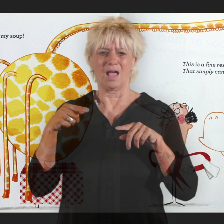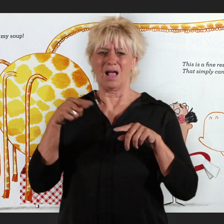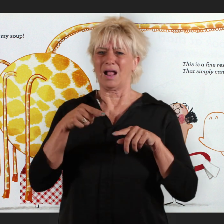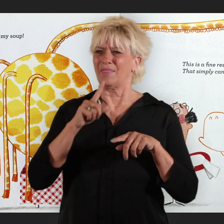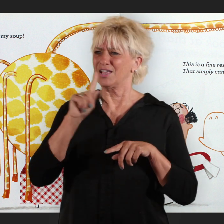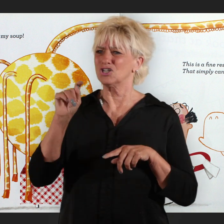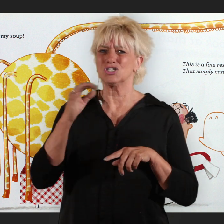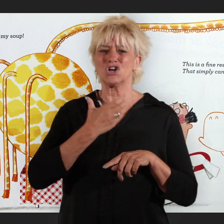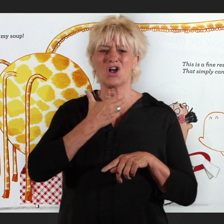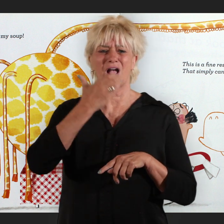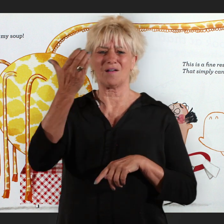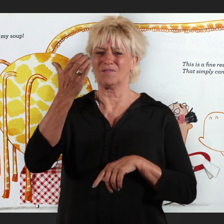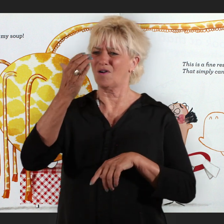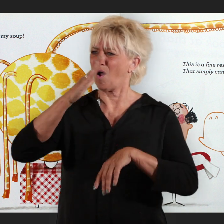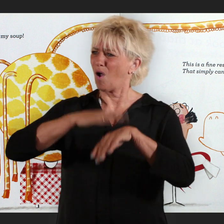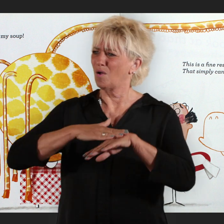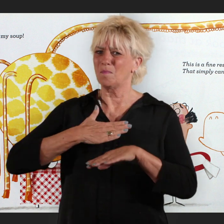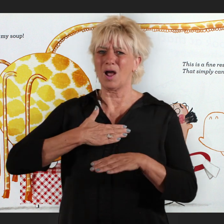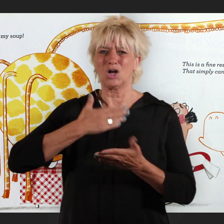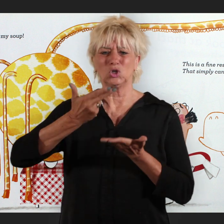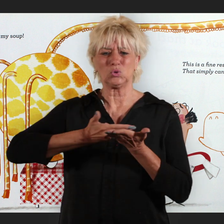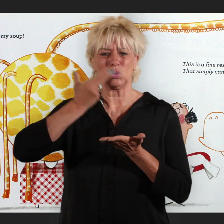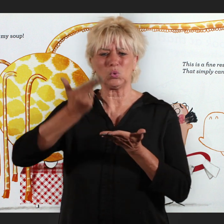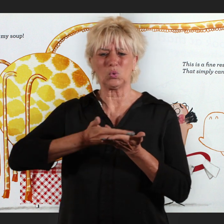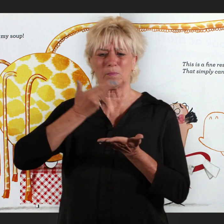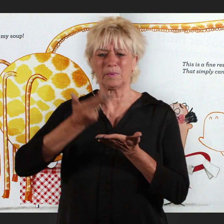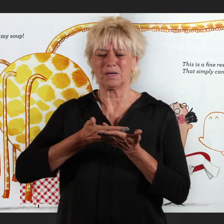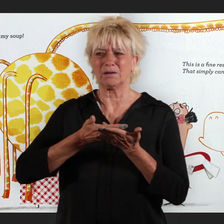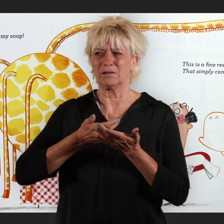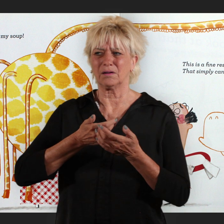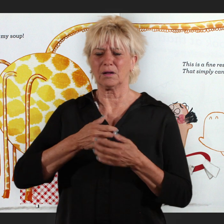There's a giraffe in my soup!